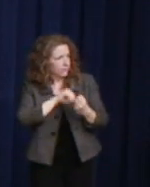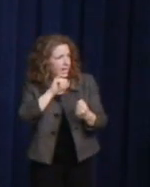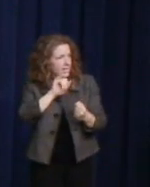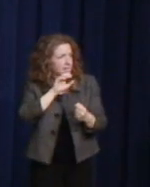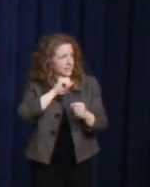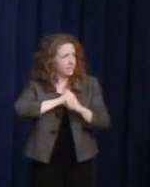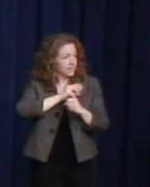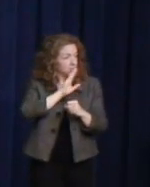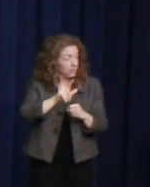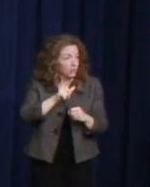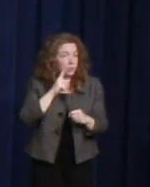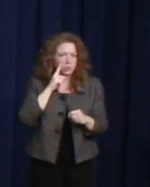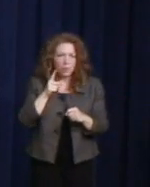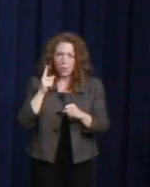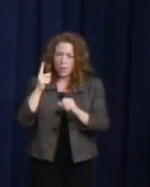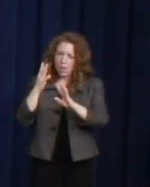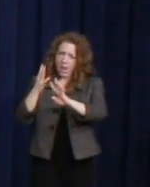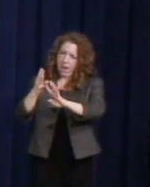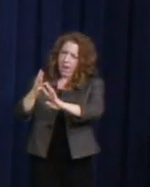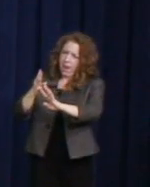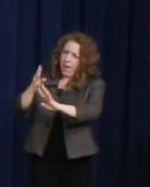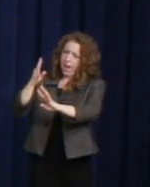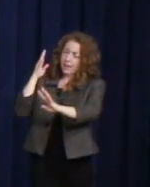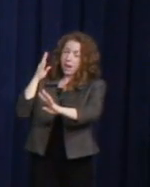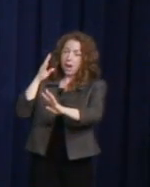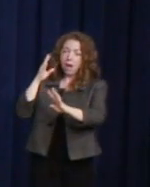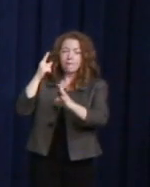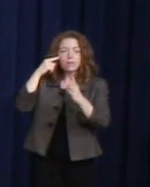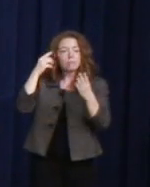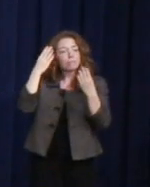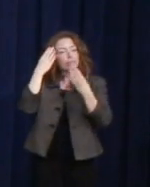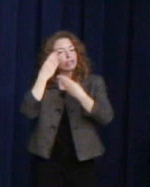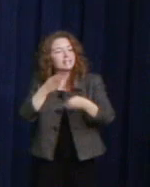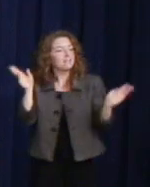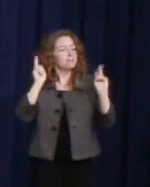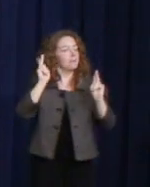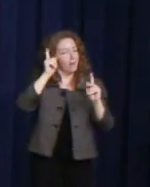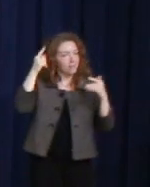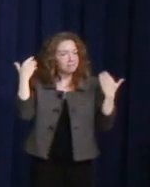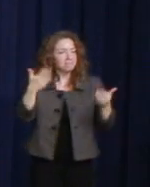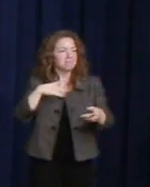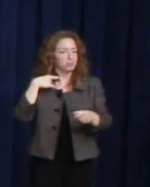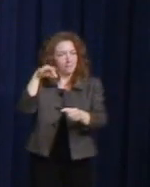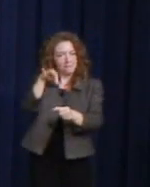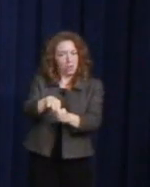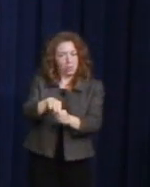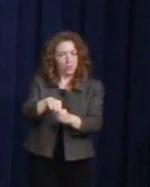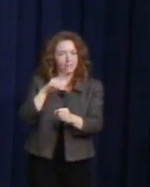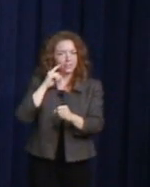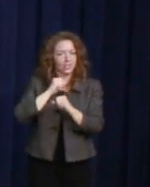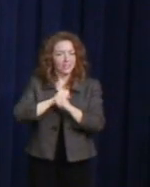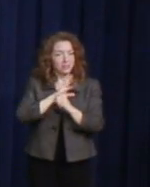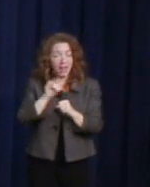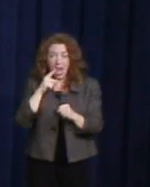walking down the center isle to vote for the Defense Bill. Any sacrifice was worth to repeal of Don't Ask Don't Tell.